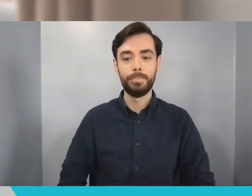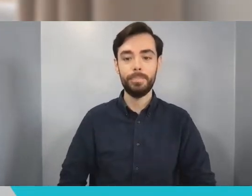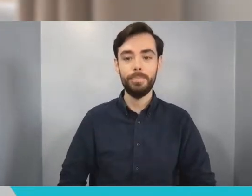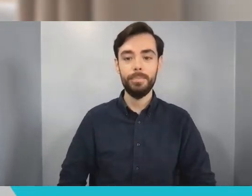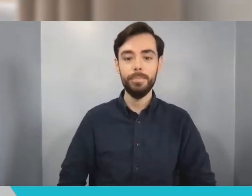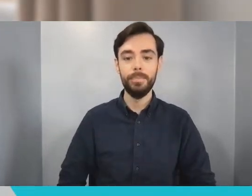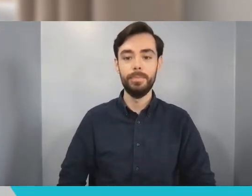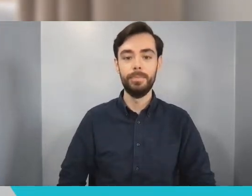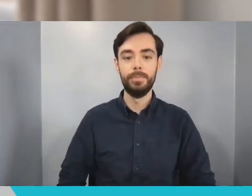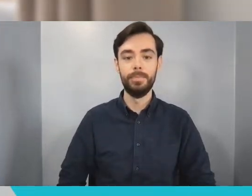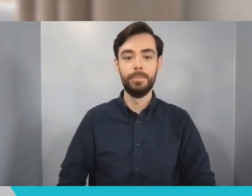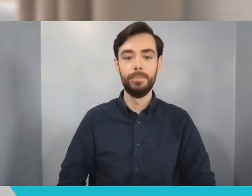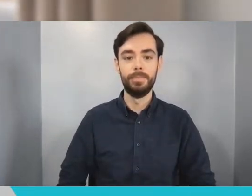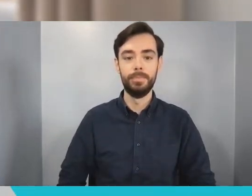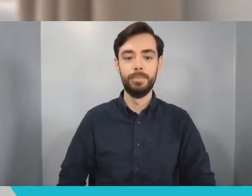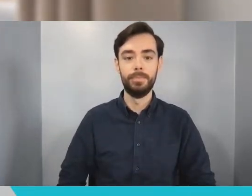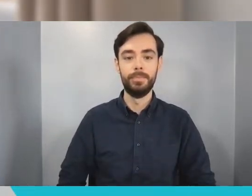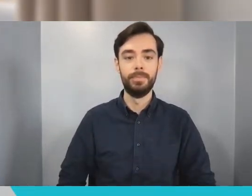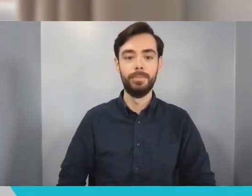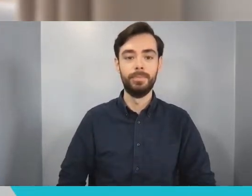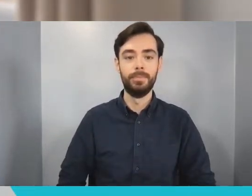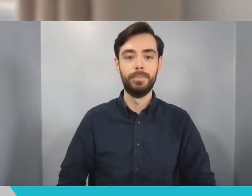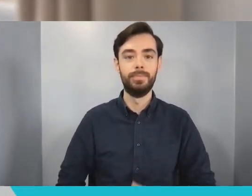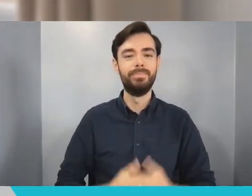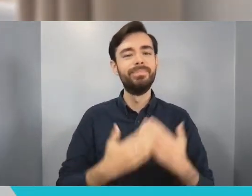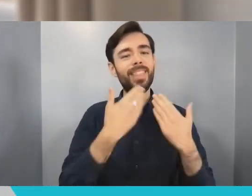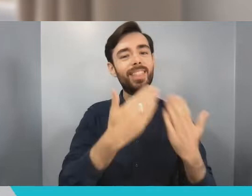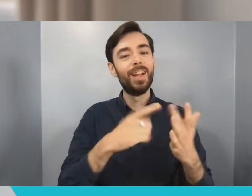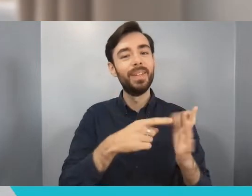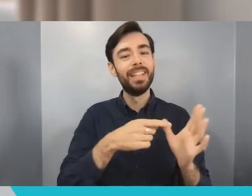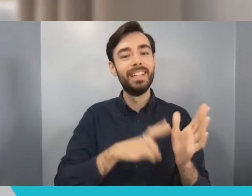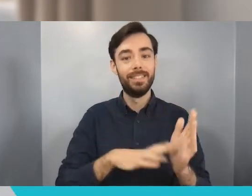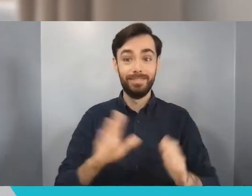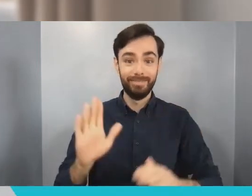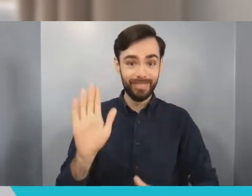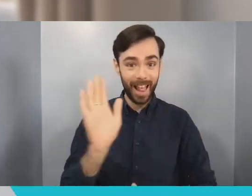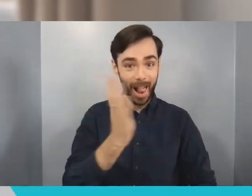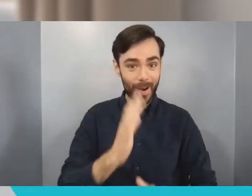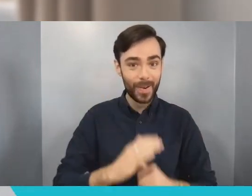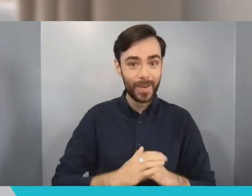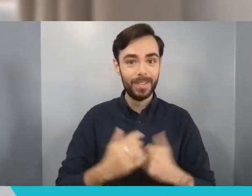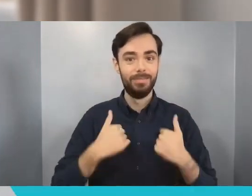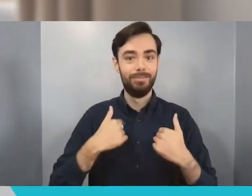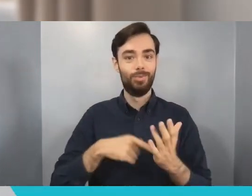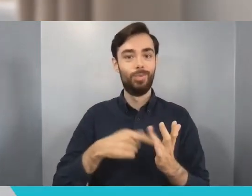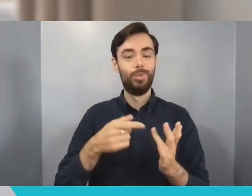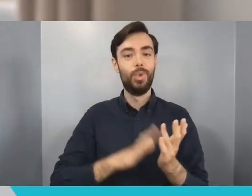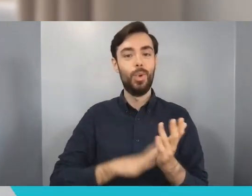Thanks very much Ian. Hello everybody, I'm Tom and before anything else I just want to